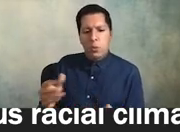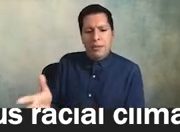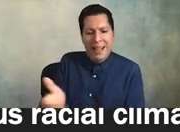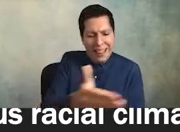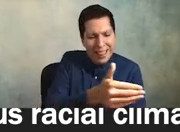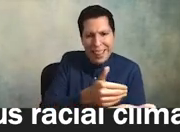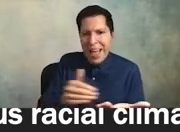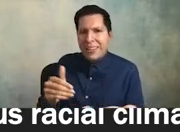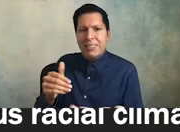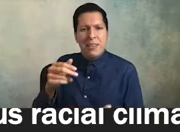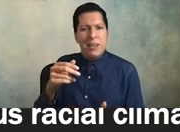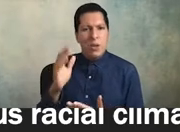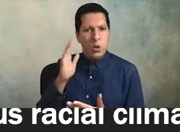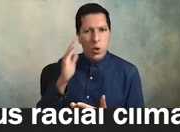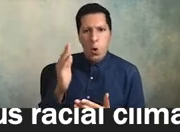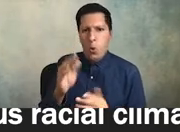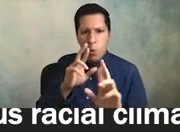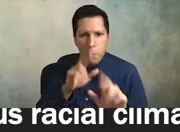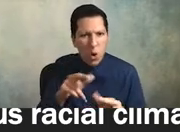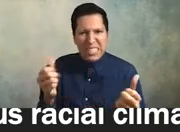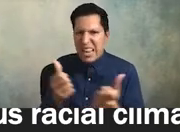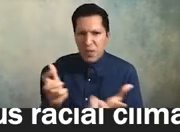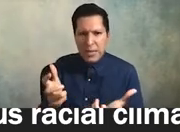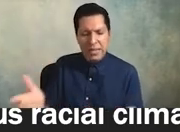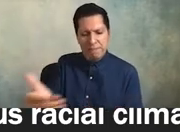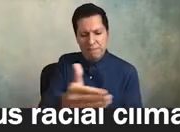every single time i do the same thing to these equity plans that i see from